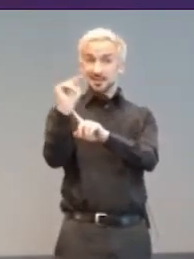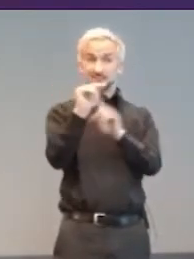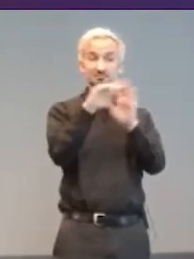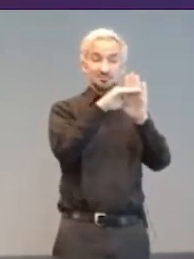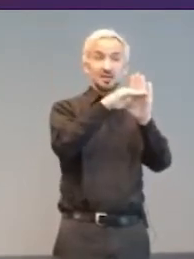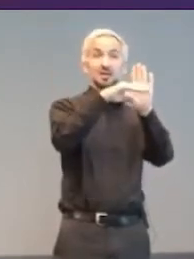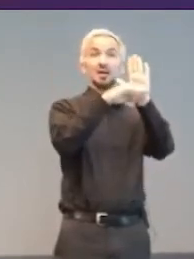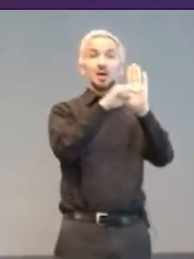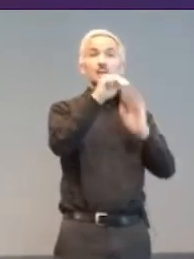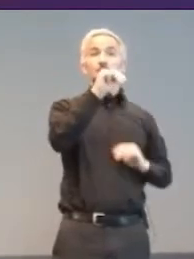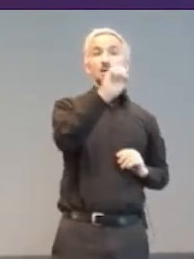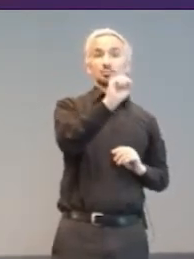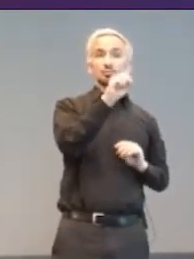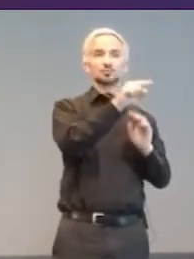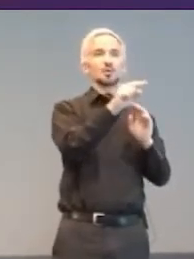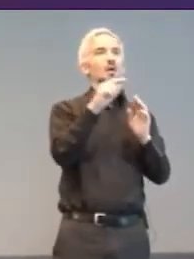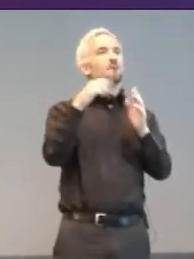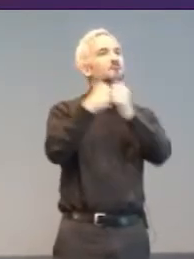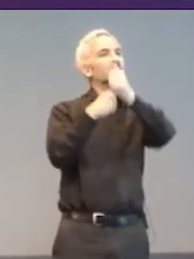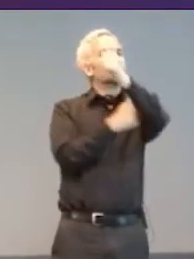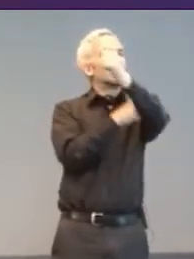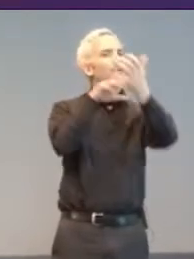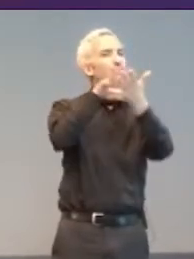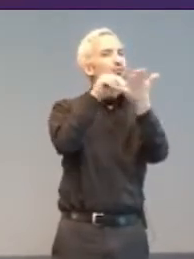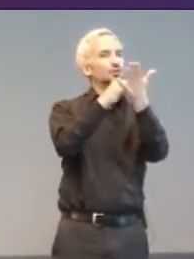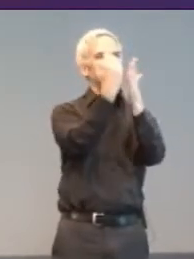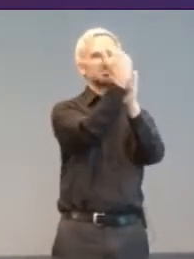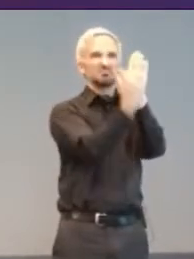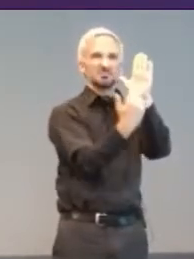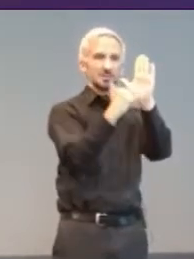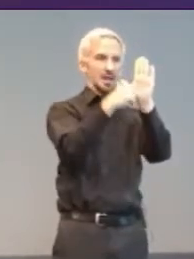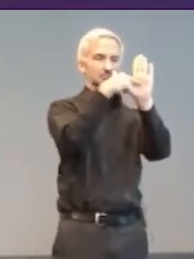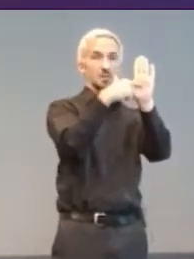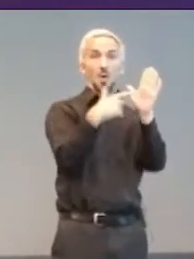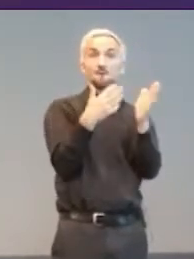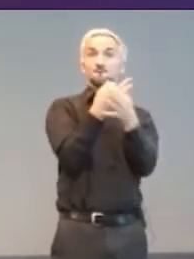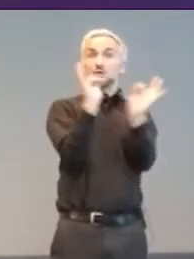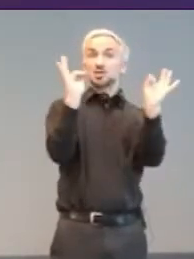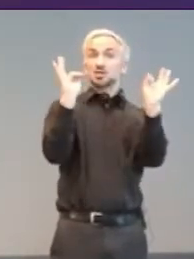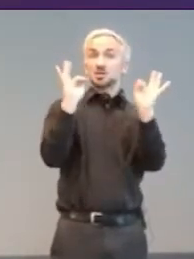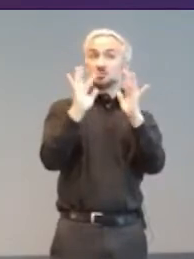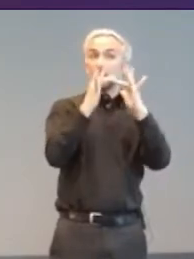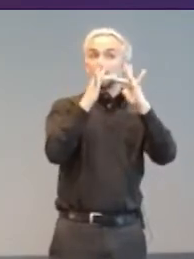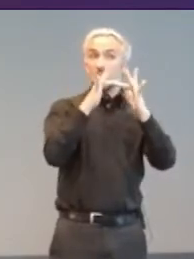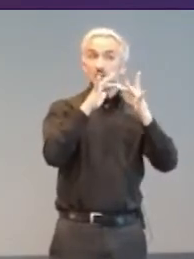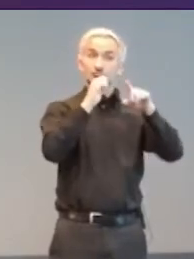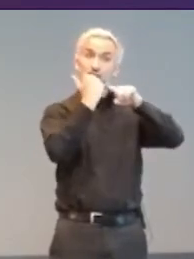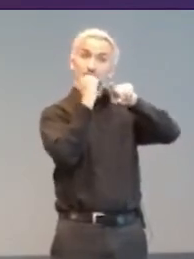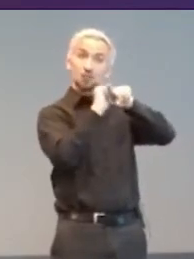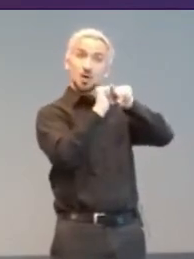Accessibility Fundamentals Learning path” free on-line training course.